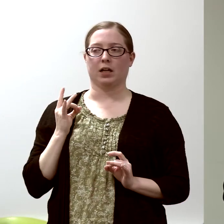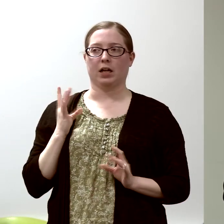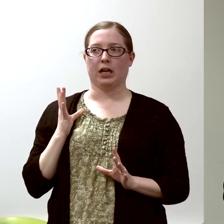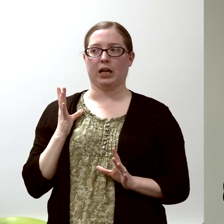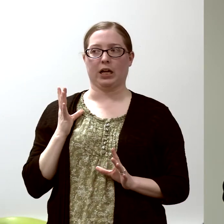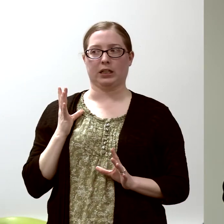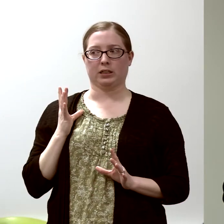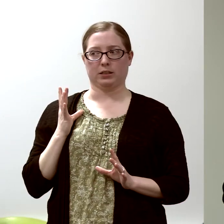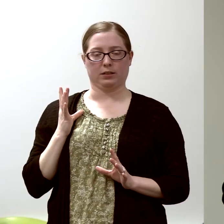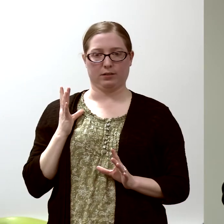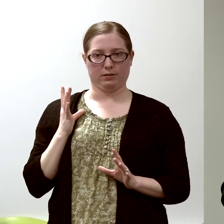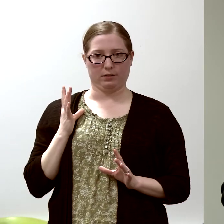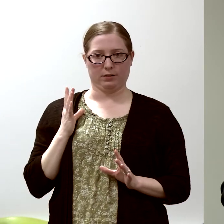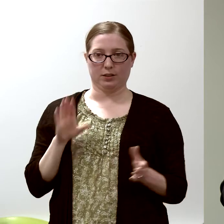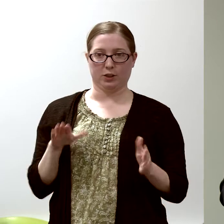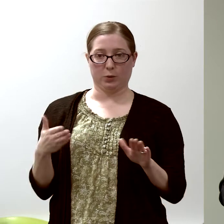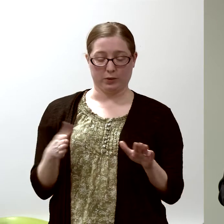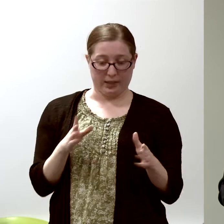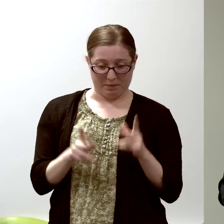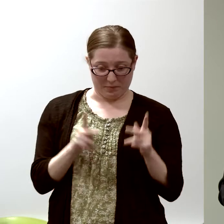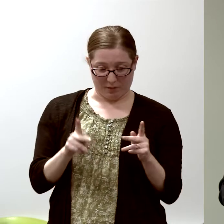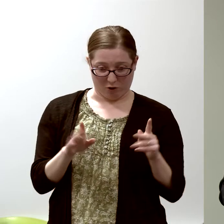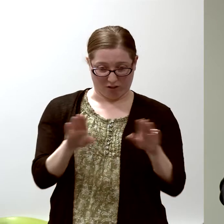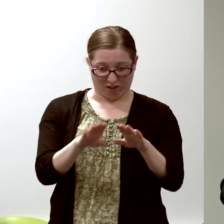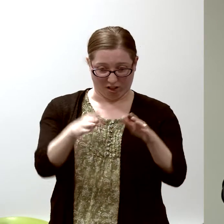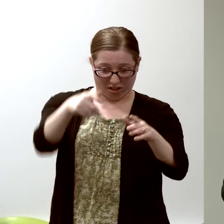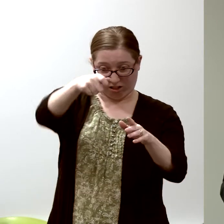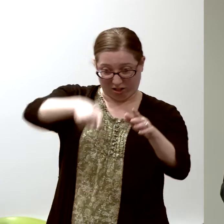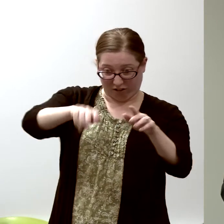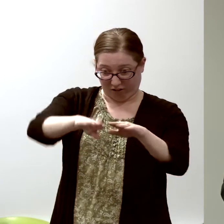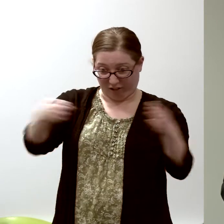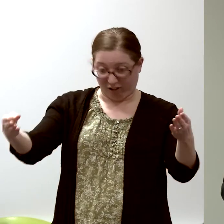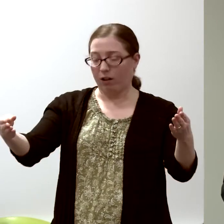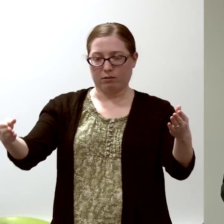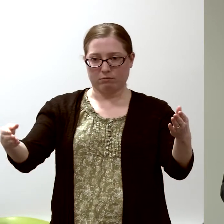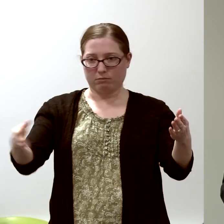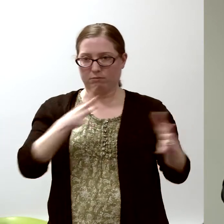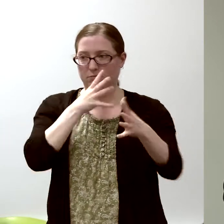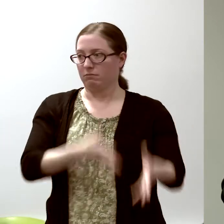did not like them at all, and I loved the way of thinking